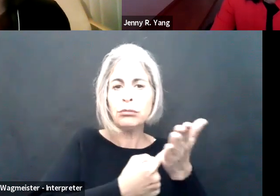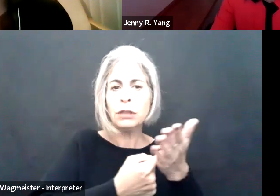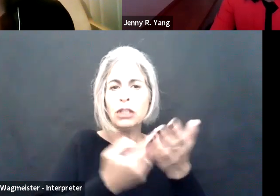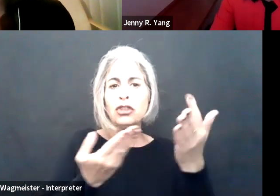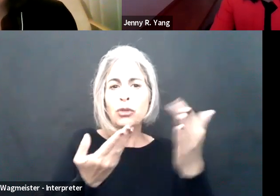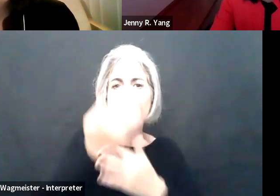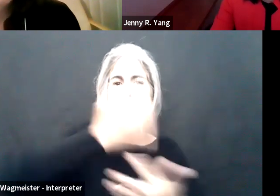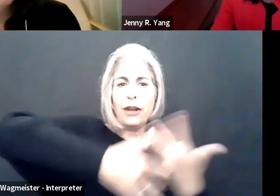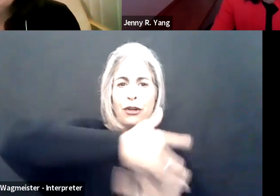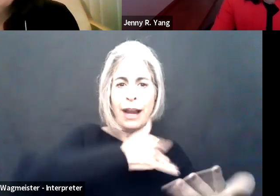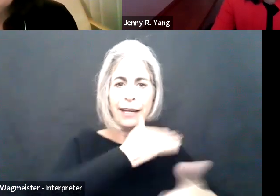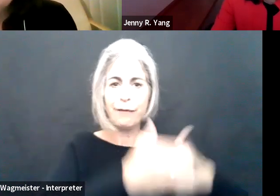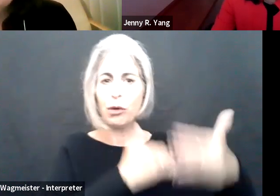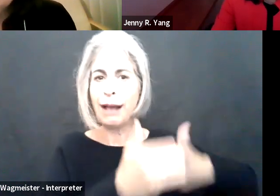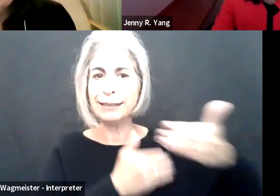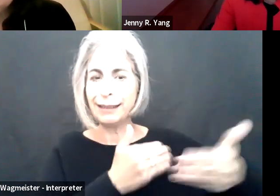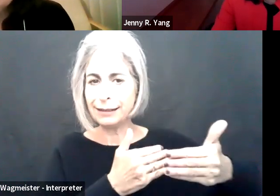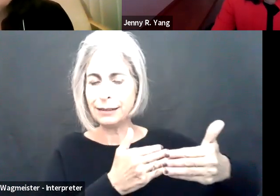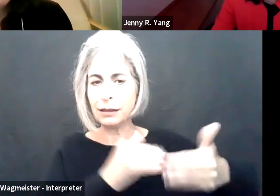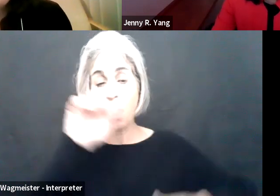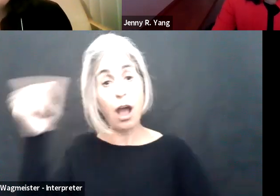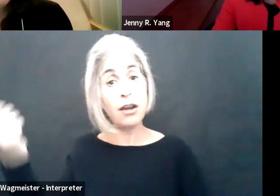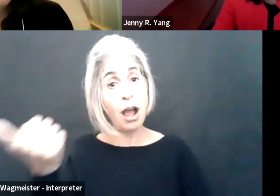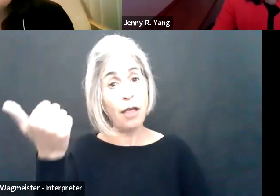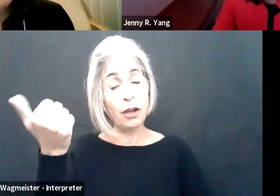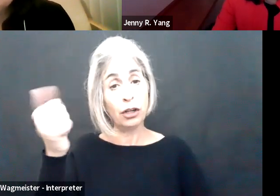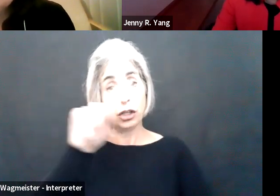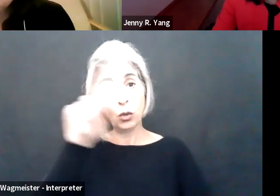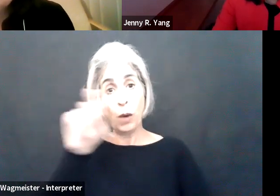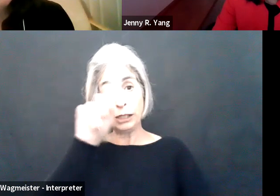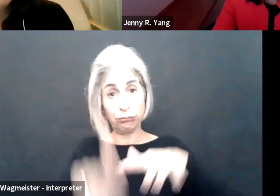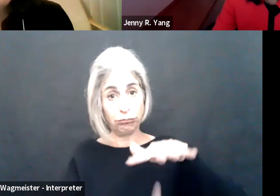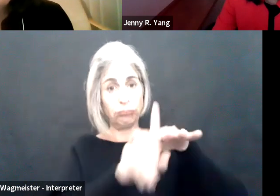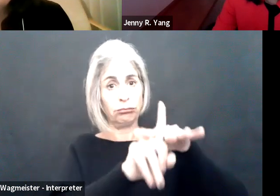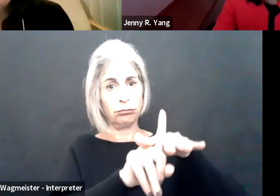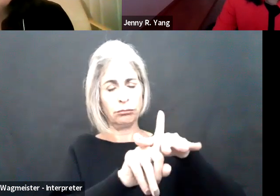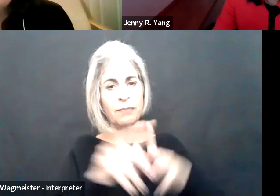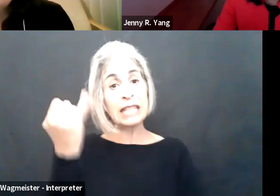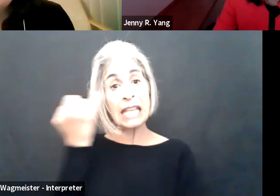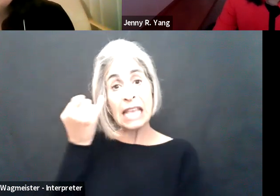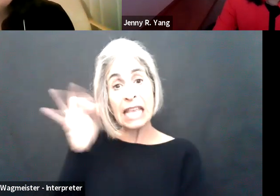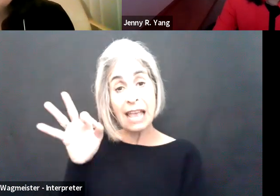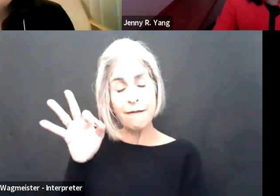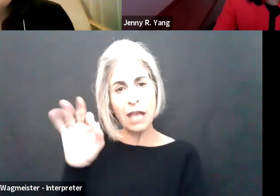should be explored in the interactive process.